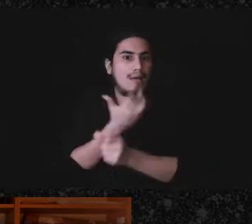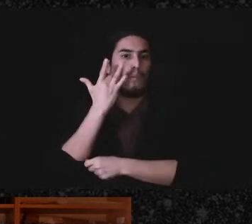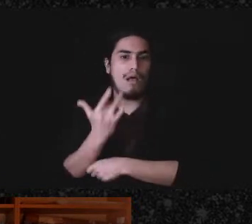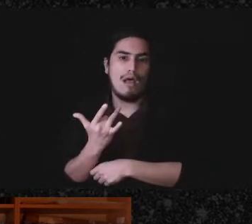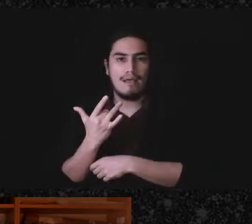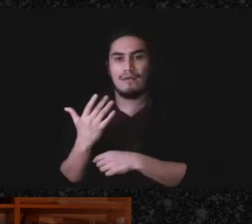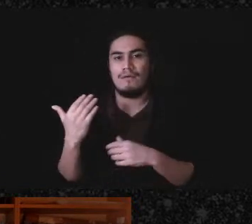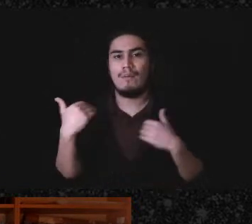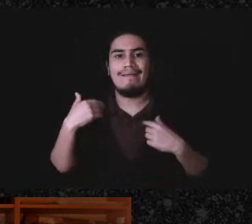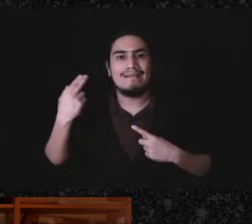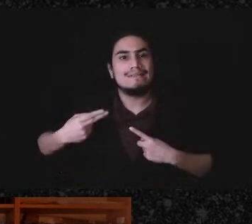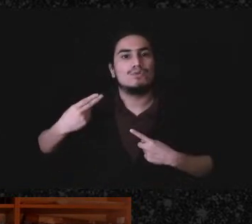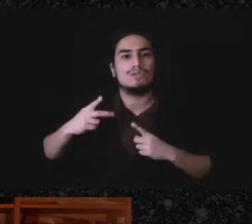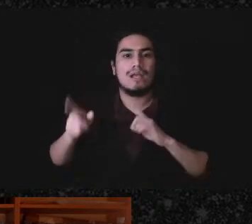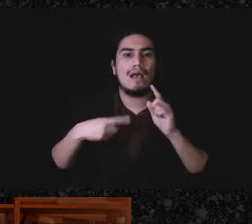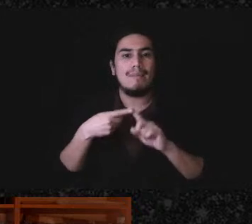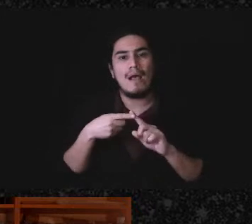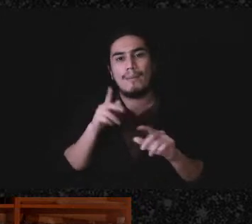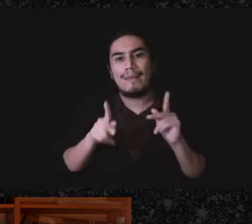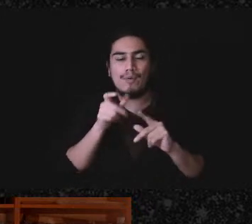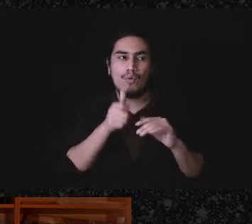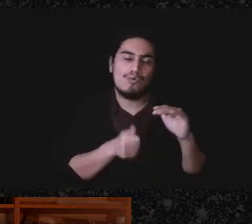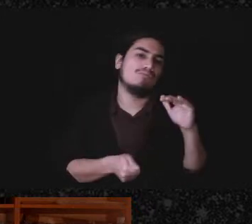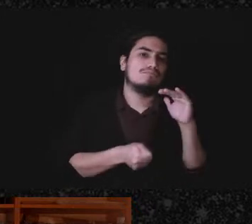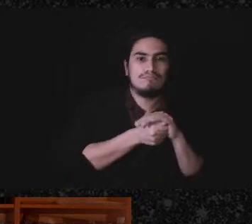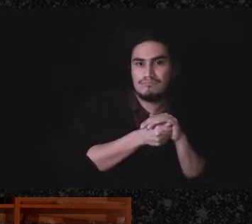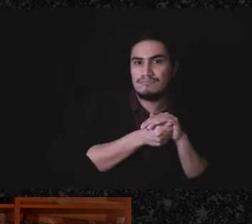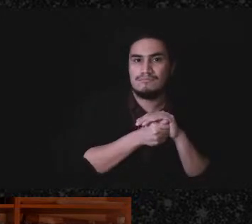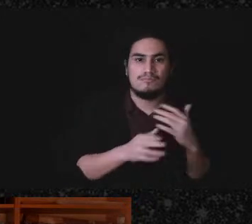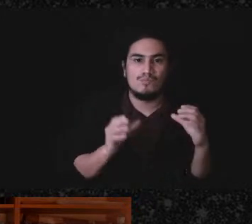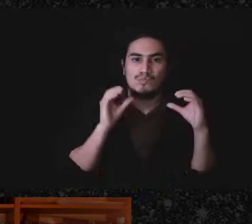which people have been underground and dealt with all kinds of heat from the government